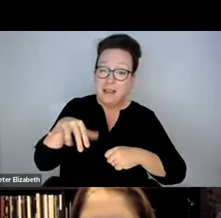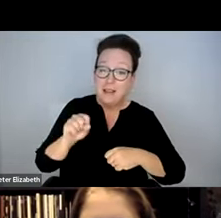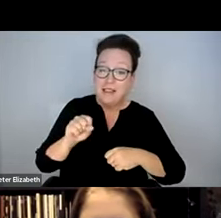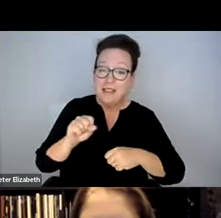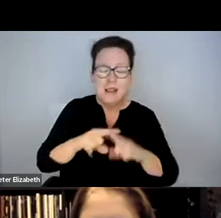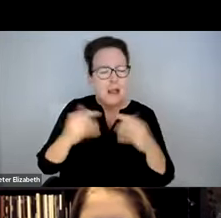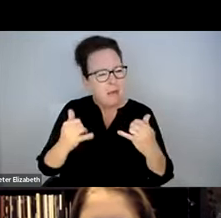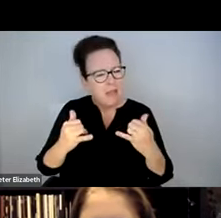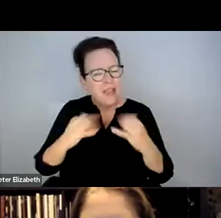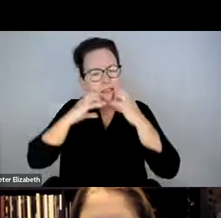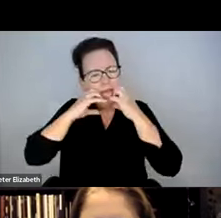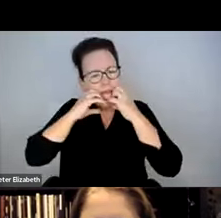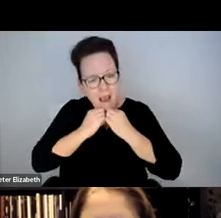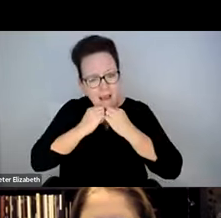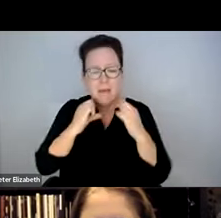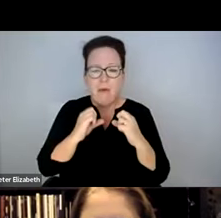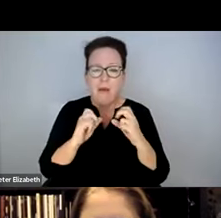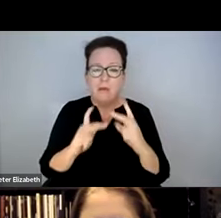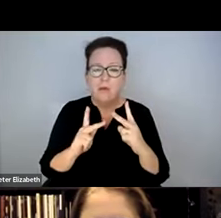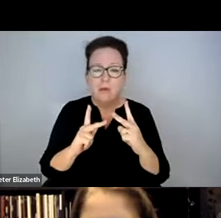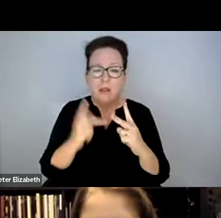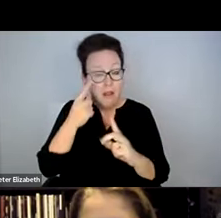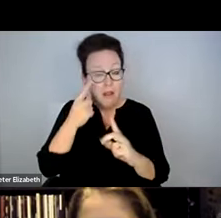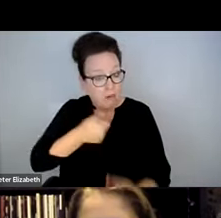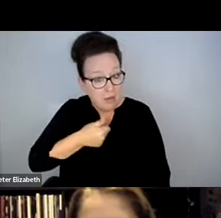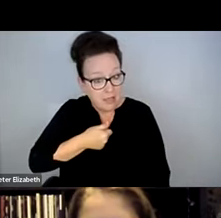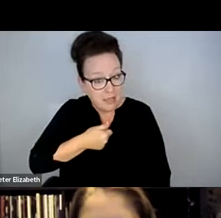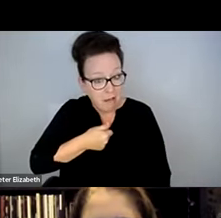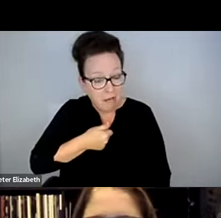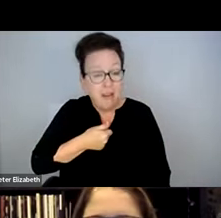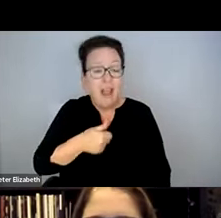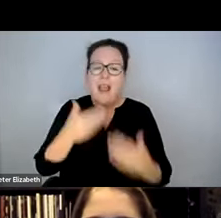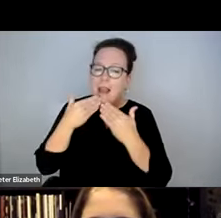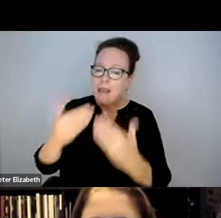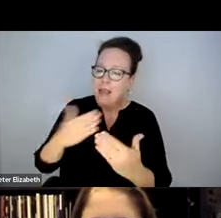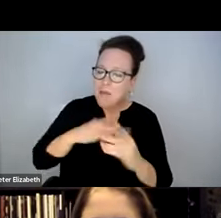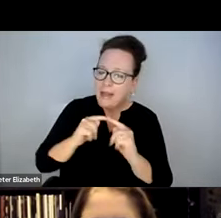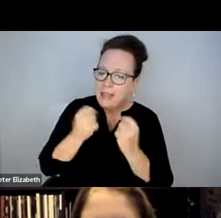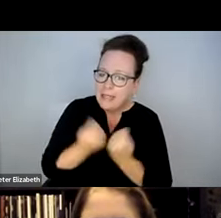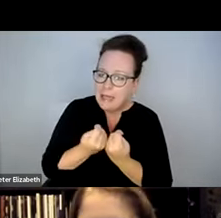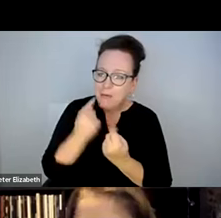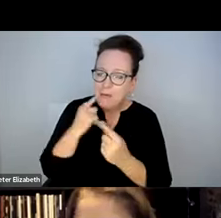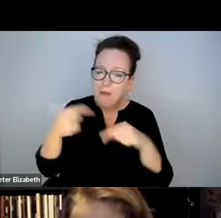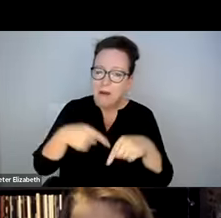I KNOW HOW BUSY -- EVERYDAY LIFE AND THIS TIME OF YEAR. THIS IS AN INVALUABLE